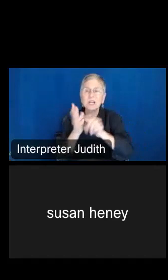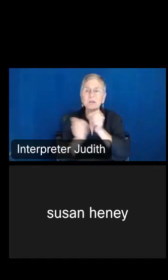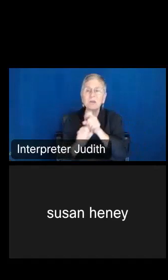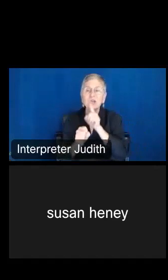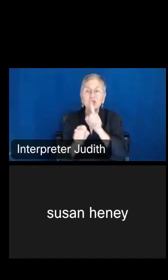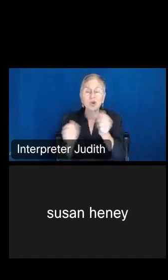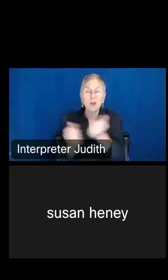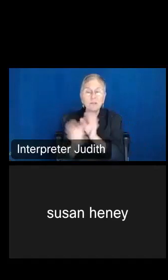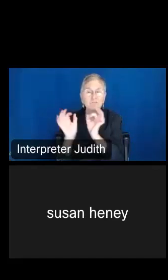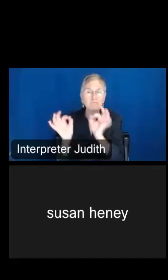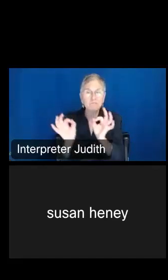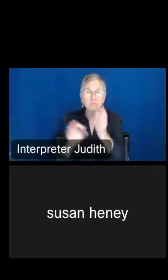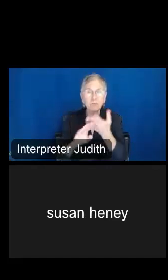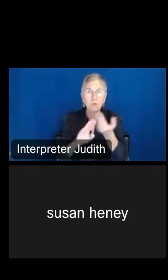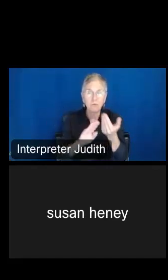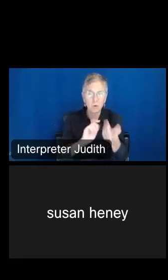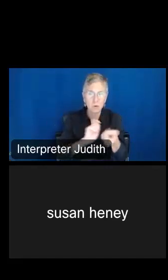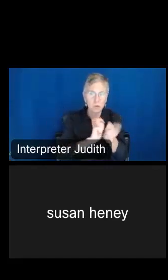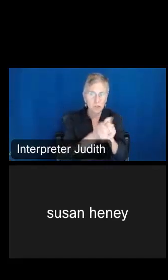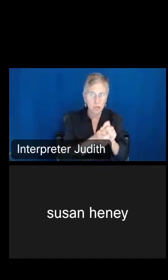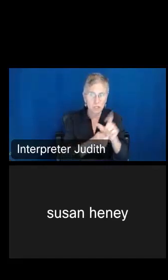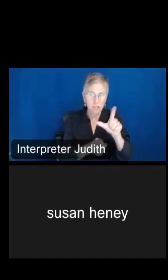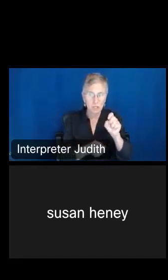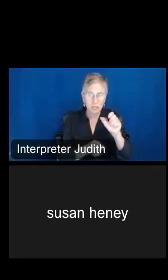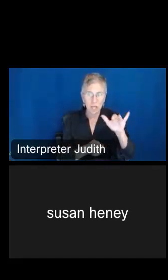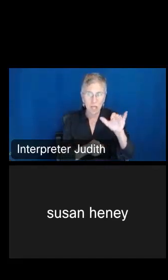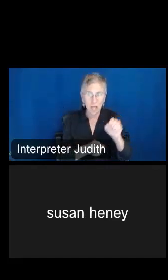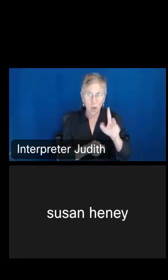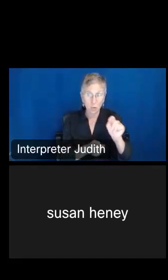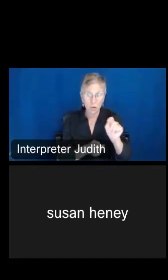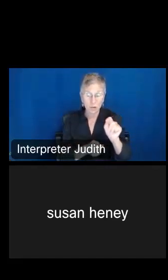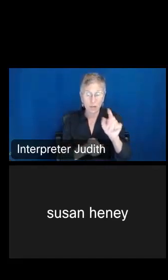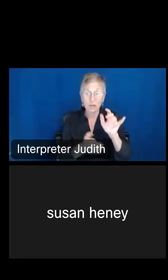table layout, but that's an easy way to take similar -- because it will keep your variables.